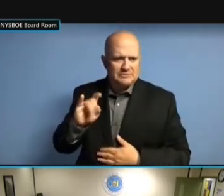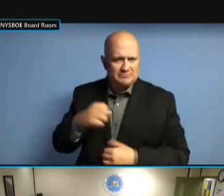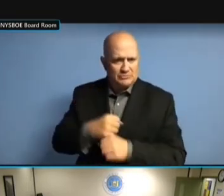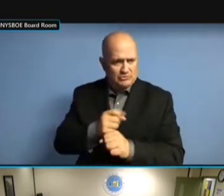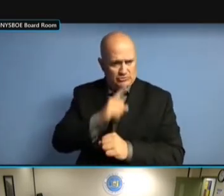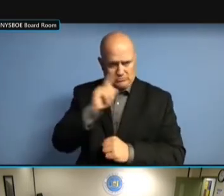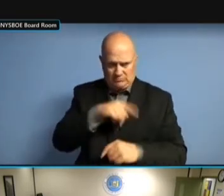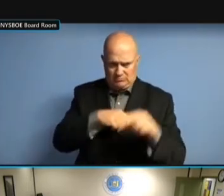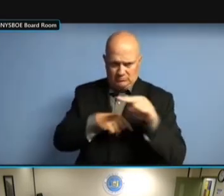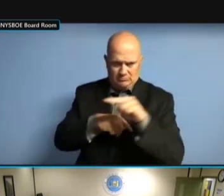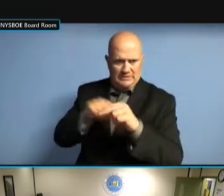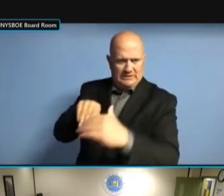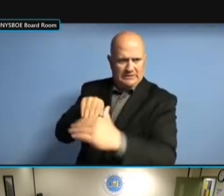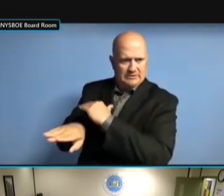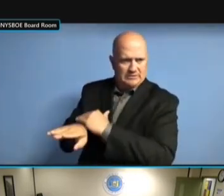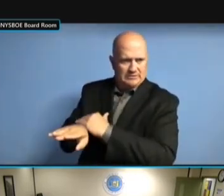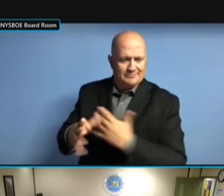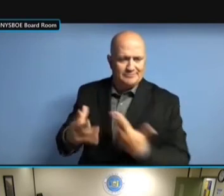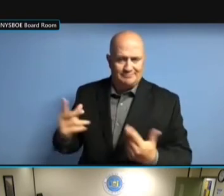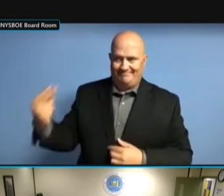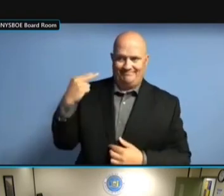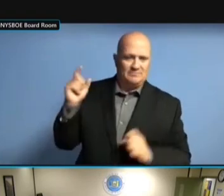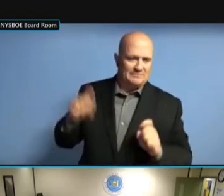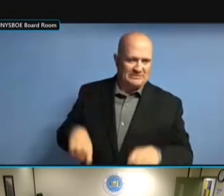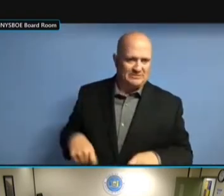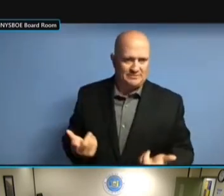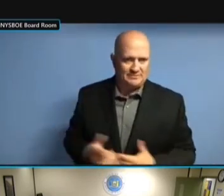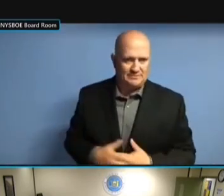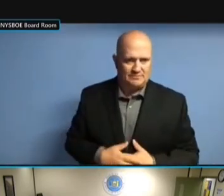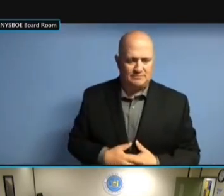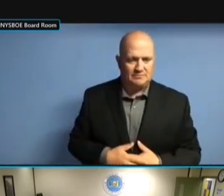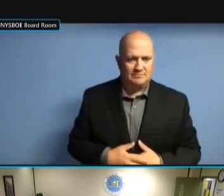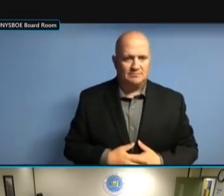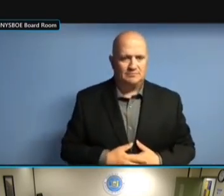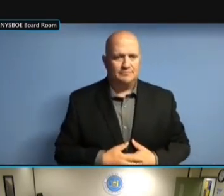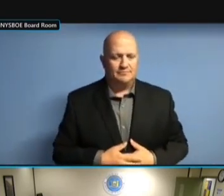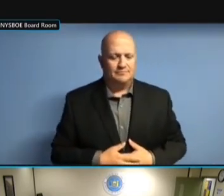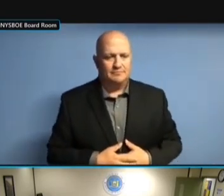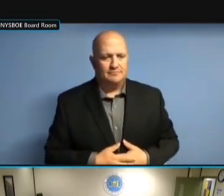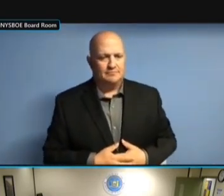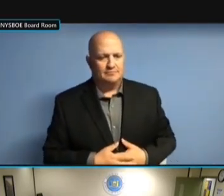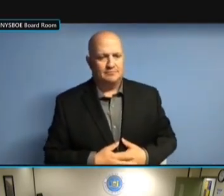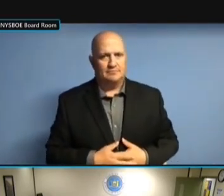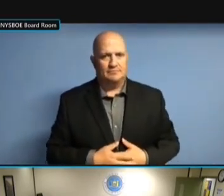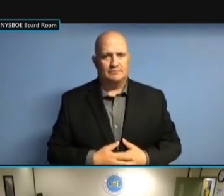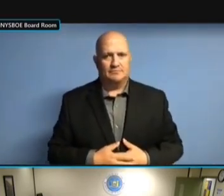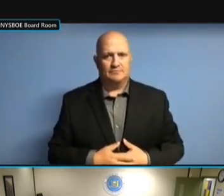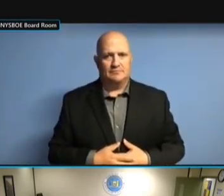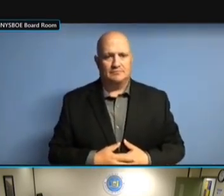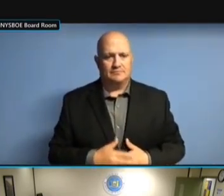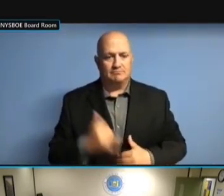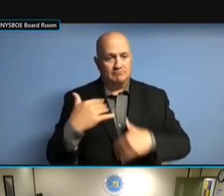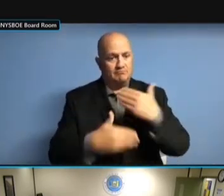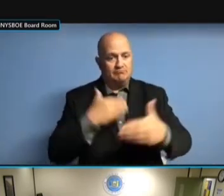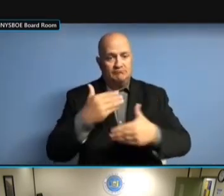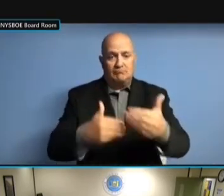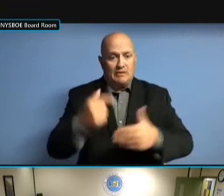FINALIZE THE PROCESS AND THE REQUIREMENTS BY WHICH A FINALIZE THE PROCESS AND THE REQUIREMENTS BY WHICH A NEW REQUIREMENTS BY WHICH A NEW REQUIREMENTS BY WHICH A NEW VOTER REQUIREMENTS BY WHICH A NEW VOTER REGISTRATION REQUIREMENTS BY WHICH A NEW VOTER REGISTRATION VENDOR REQUIREMENTS BY WHICH A NEW VOTER REGISTRATION VENDOR CAN REQUIREMENTS BY WHICH A NEW VOTER REGISTRATION VENDOR CAN BE VOTER REGISTRATION VENDOR CAN BE VOTER REGISTRATION VENDOR CAN BE APPROVED VOTER REGISTRATION VENDOR CAN BE APPROVED FOR VOTER REGISTRATION VENDOR CAN BE APPROVED FOR USE VOTER REGISTRATION VENDOR CAN BE APPROVED FOR USE BY VOTER REGISTRATION VENDOR CAN BE APPROVED FOR USE BY A VOTER REGISTRATION VENDOR CAN BE APPROVED FOR USE BY A COUNTY APPROVED FOR USE BY A COUNTY APPROVED FOR USE BY A COUNTY BOARD. BOARD. BOARD. THERE BOARD. THERE IS BOARD. THERE IS A